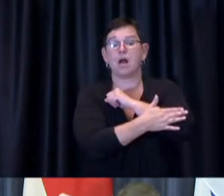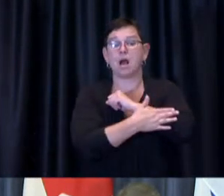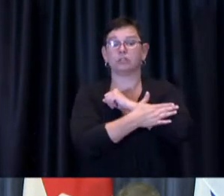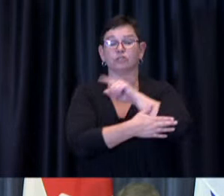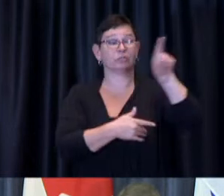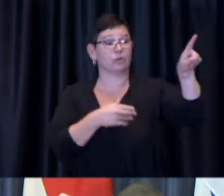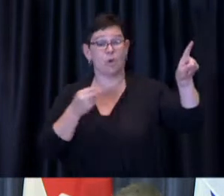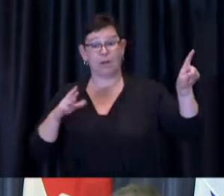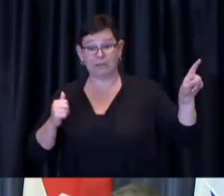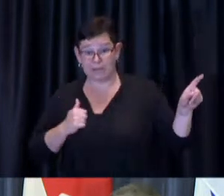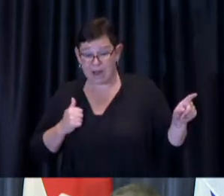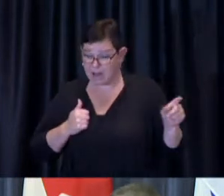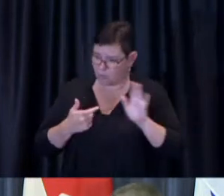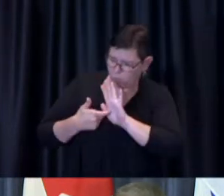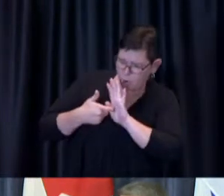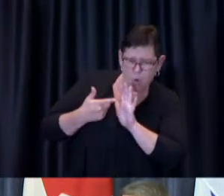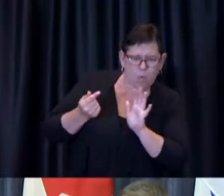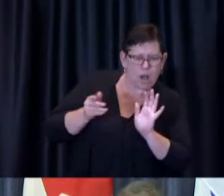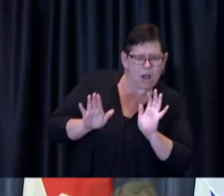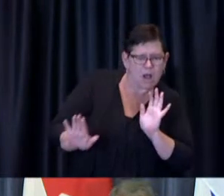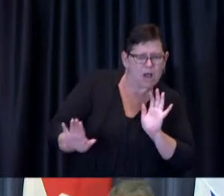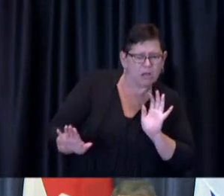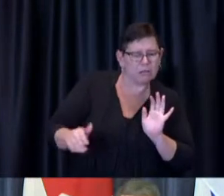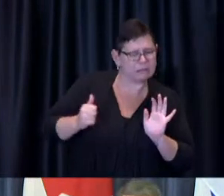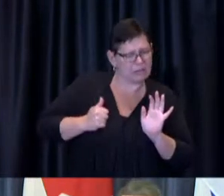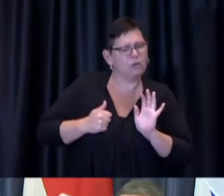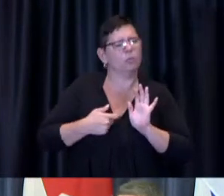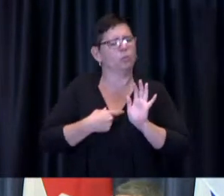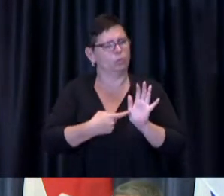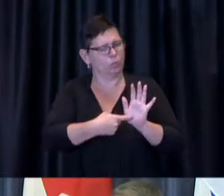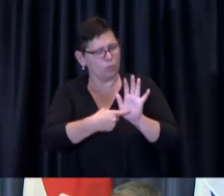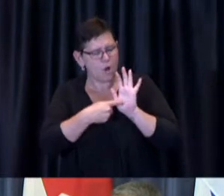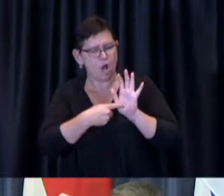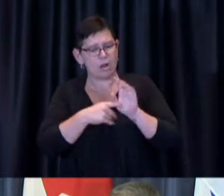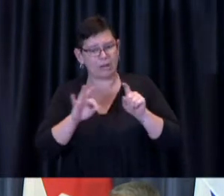own country requires you to show the double vaccination to come back in without quarantining